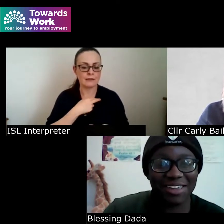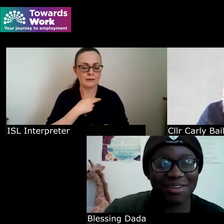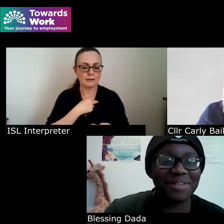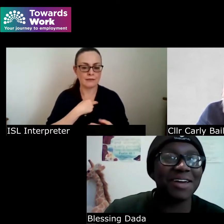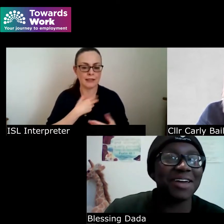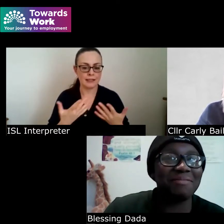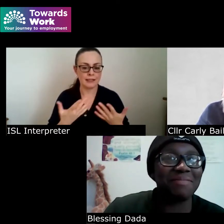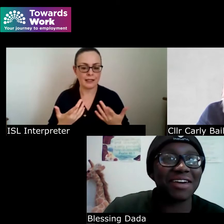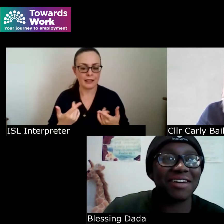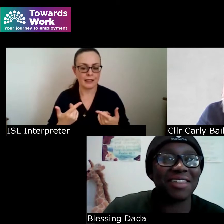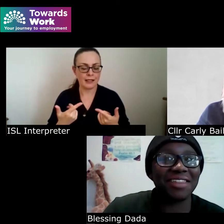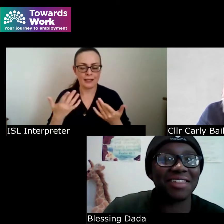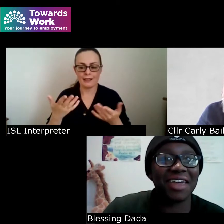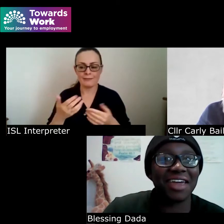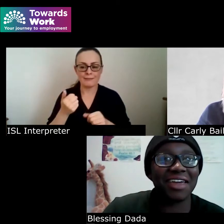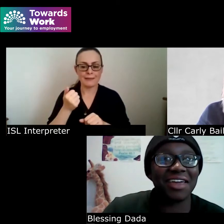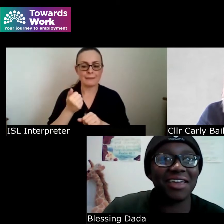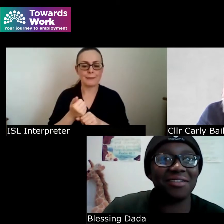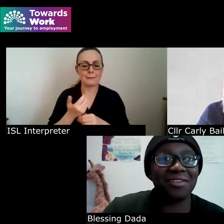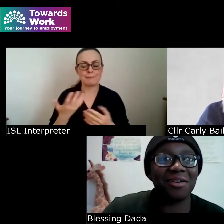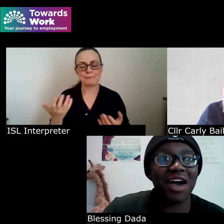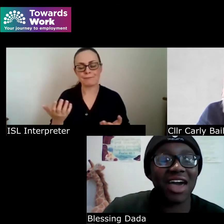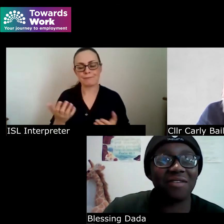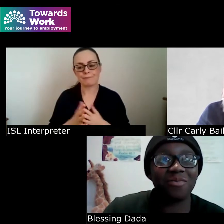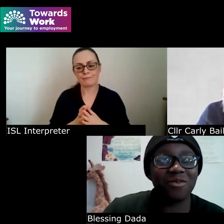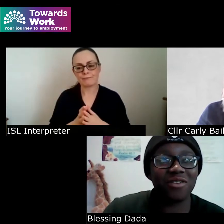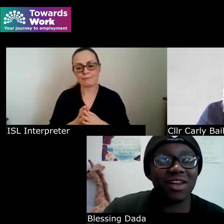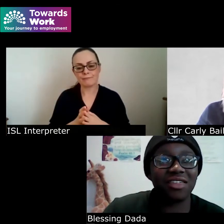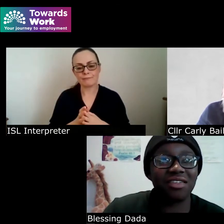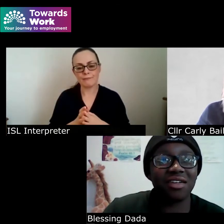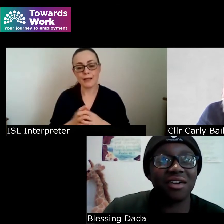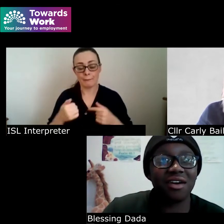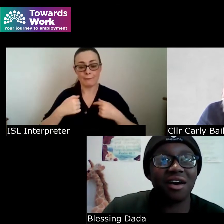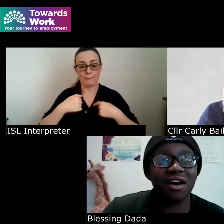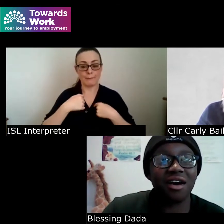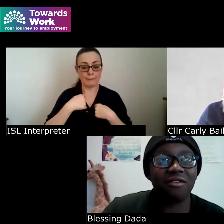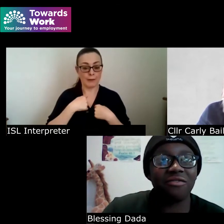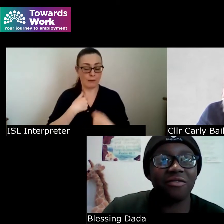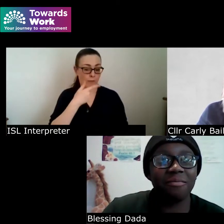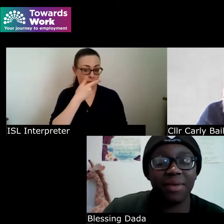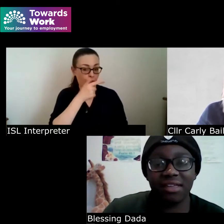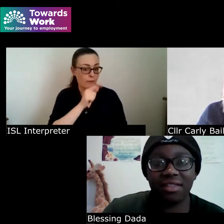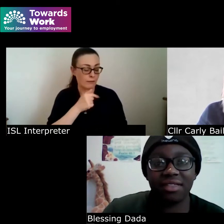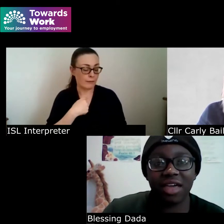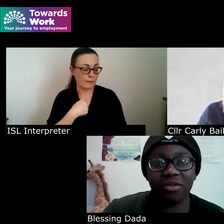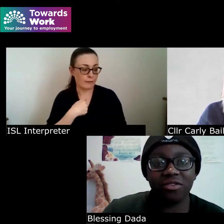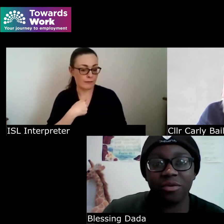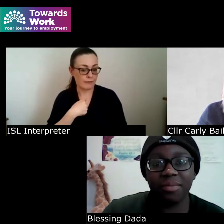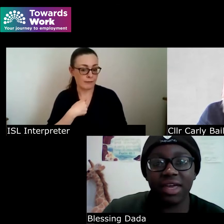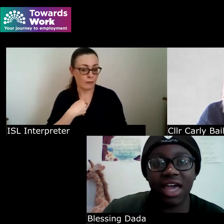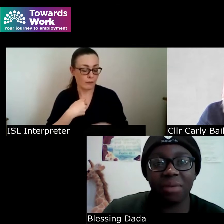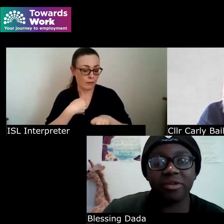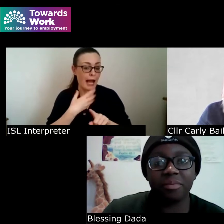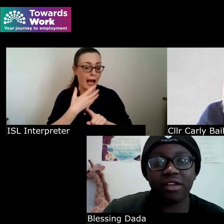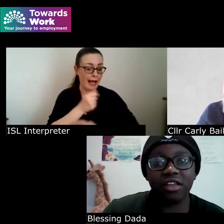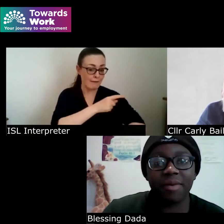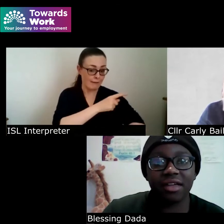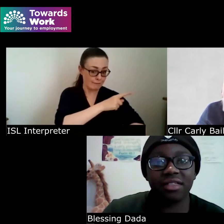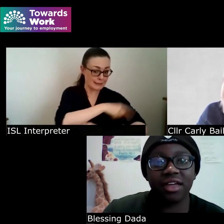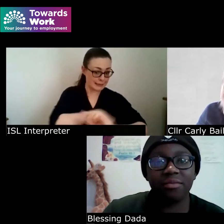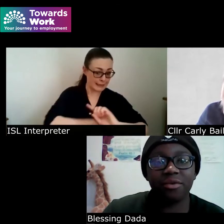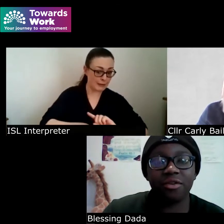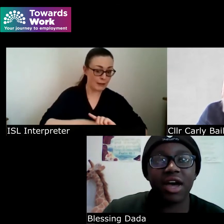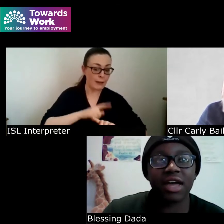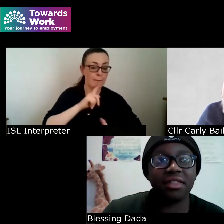up because you know I have the privilege of being disabled for being able to body passing but at the